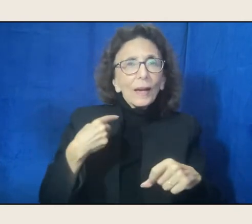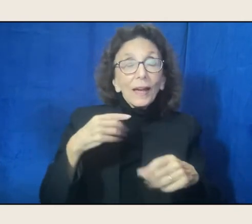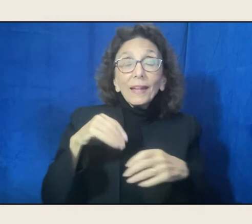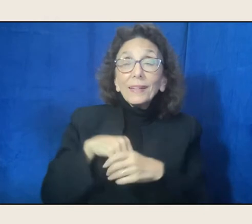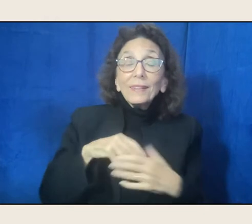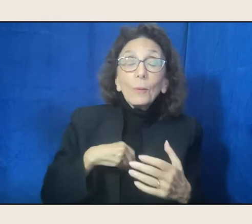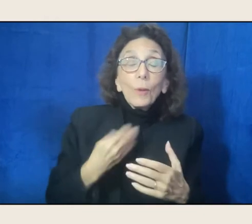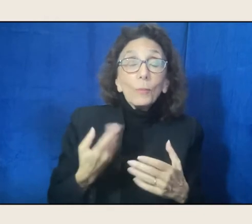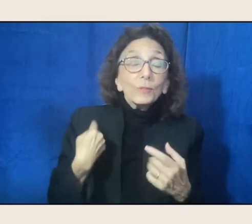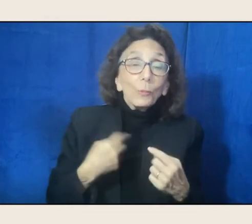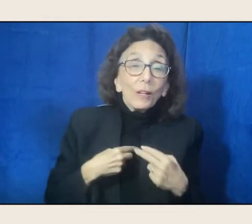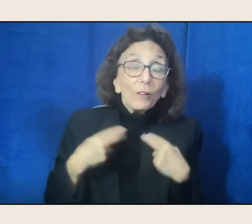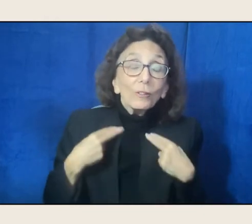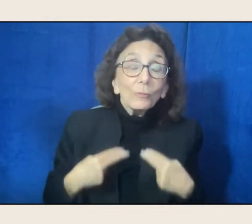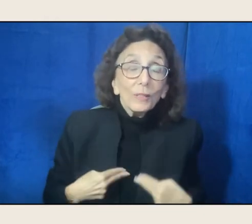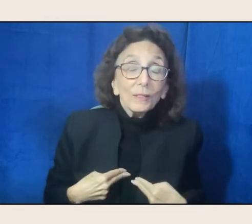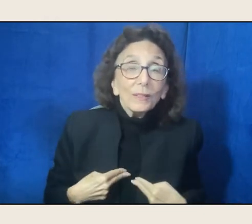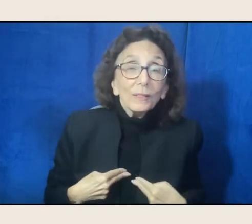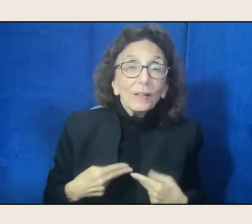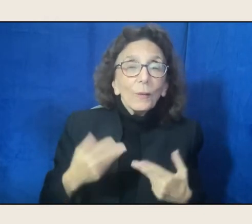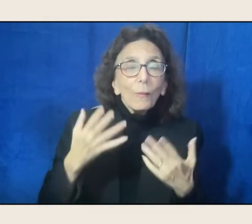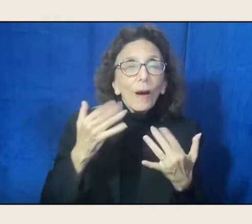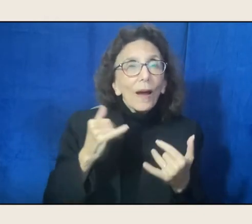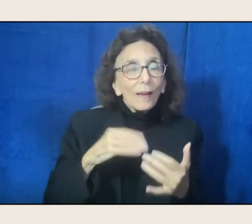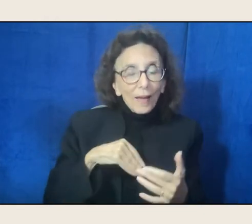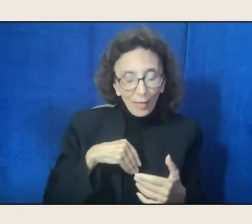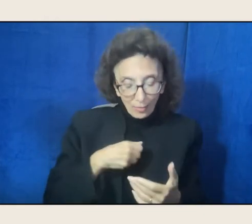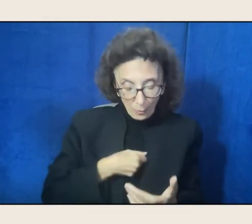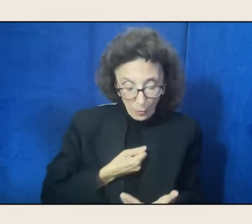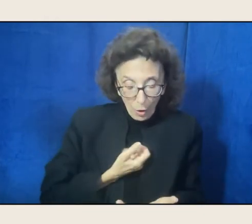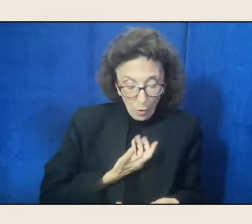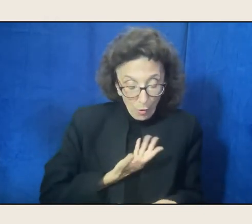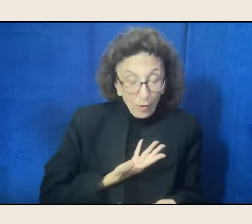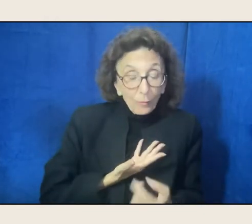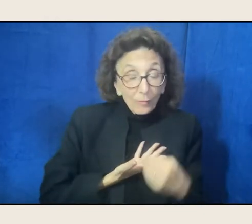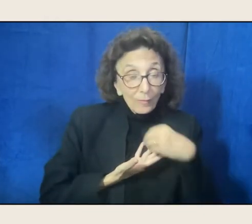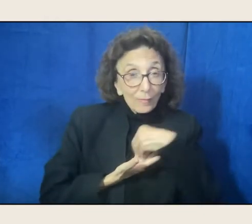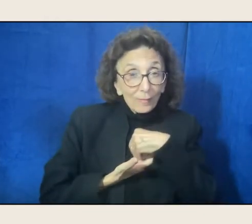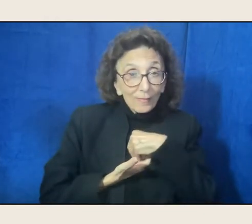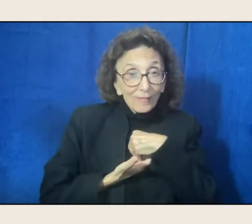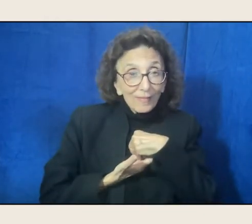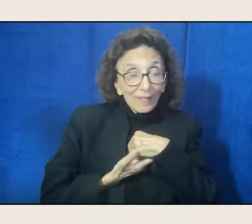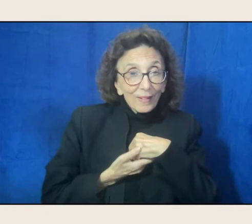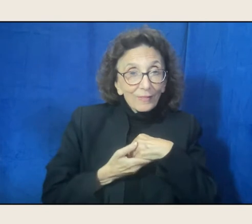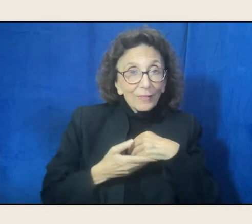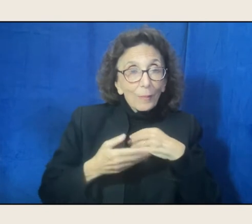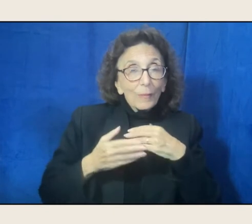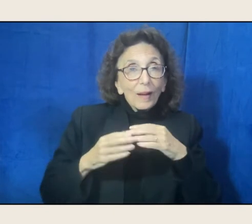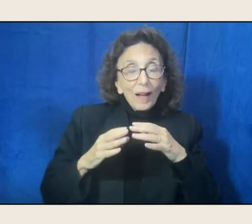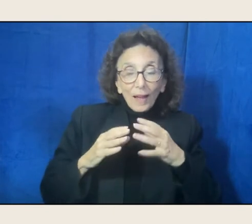also come from the us that is larger than just the person who makes the poem.